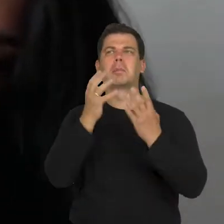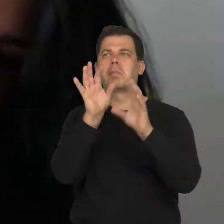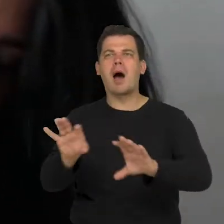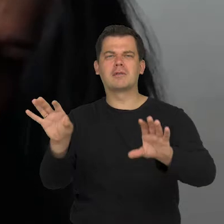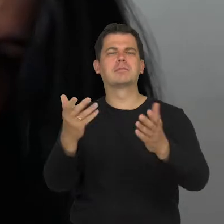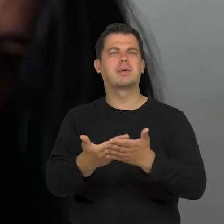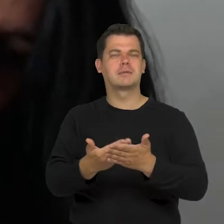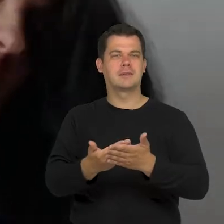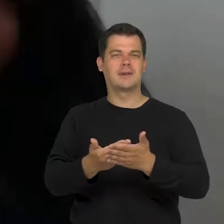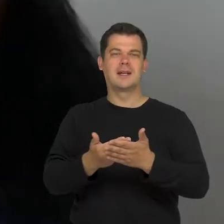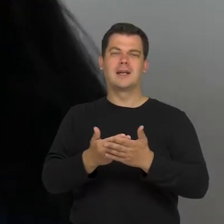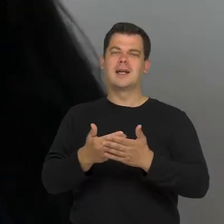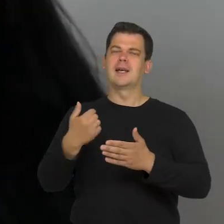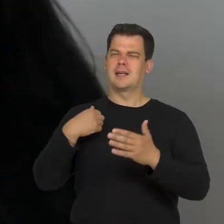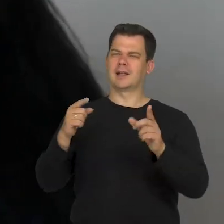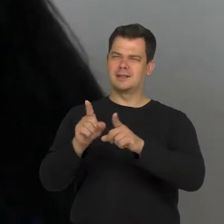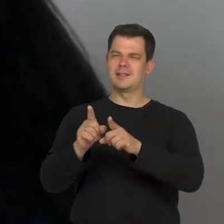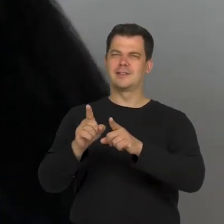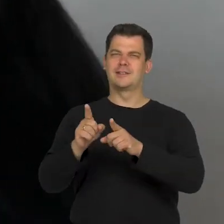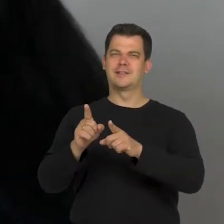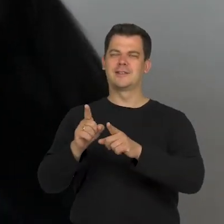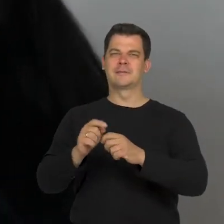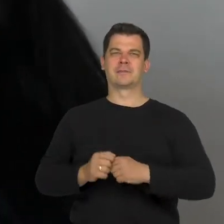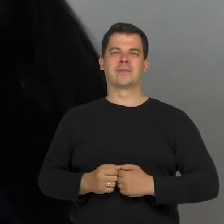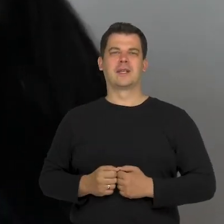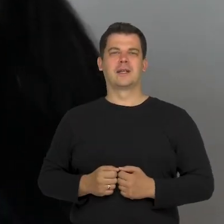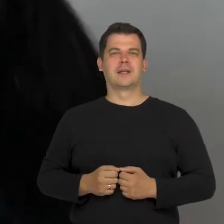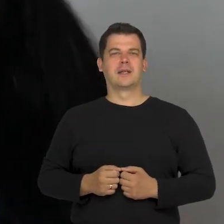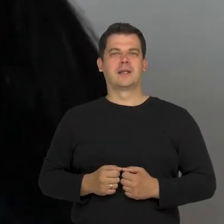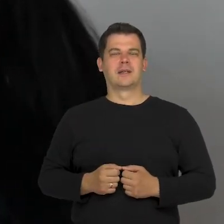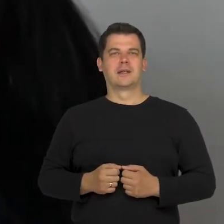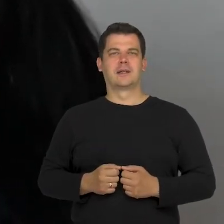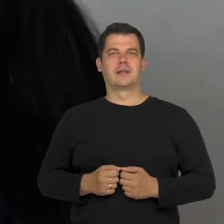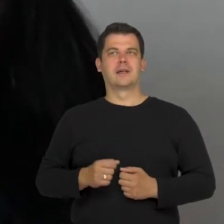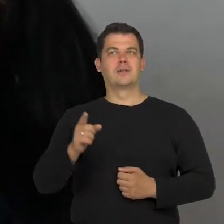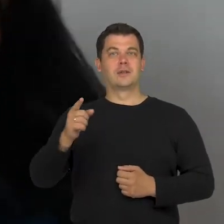but I think that the look itself